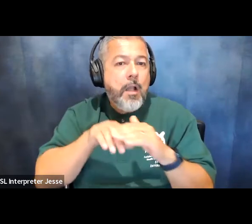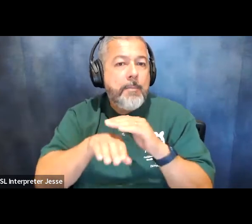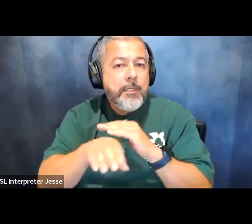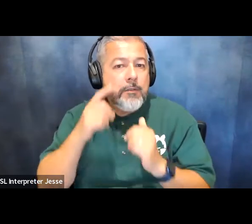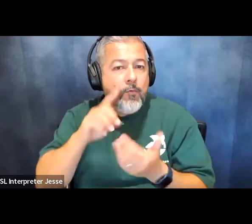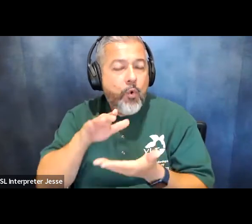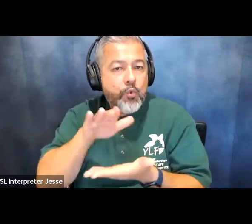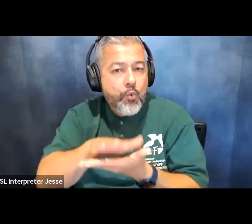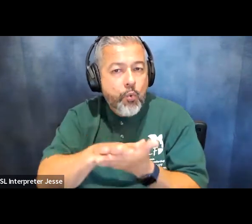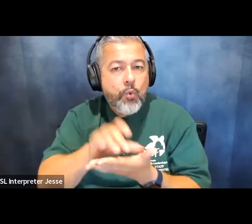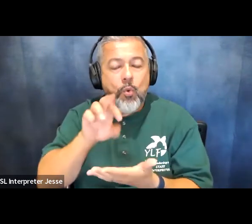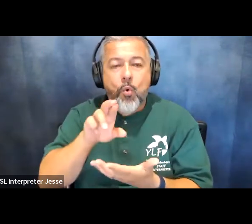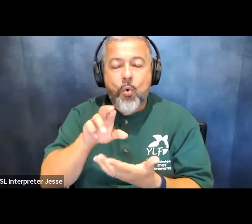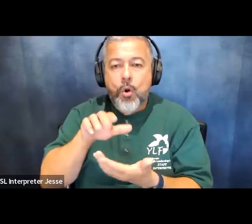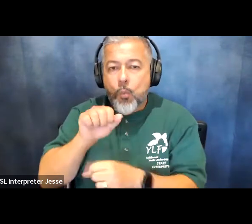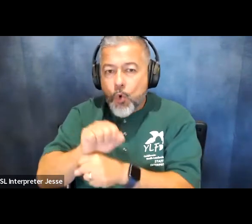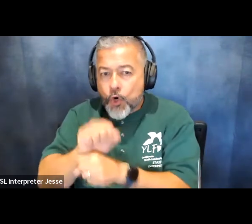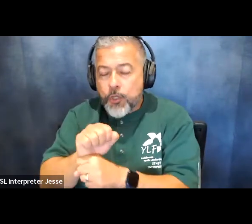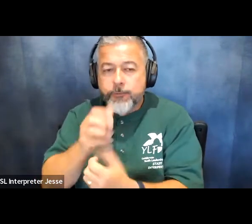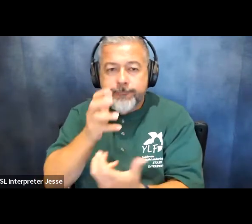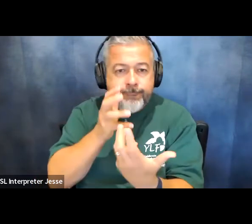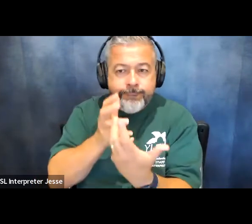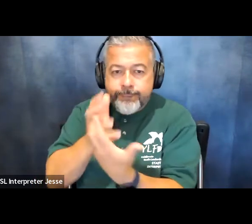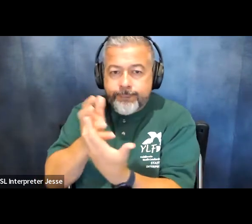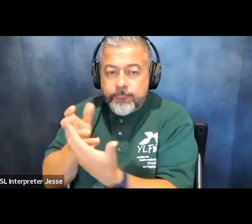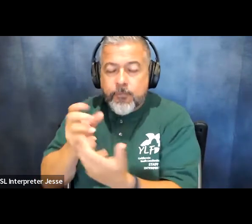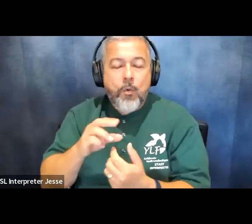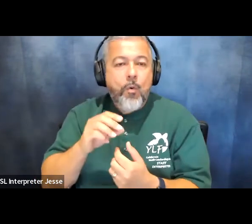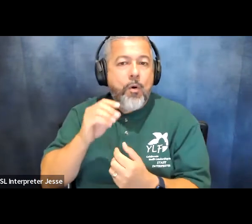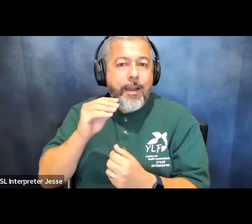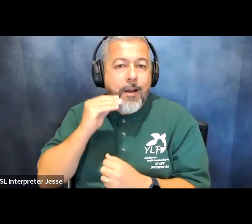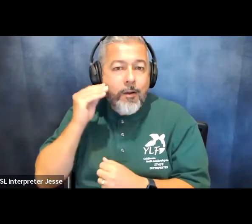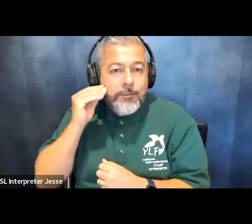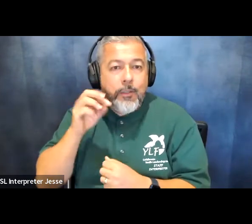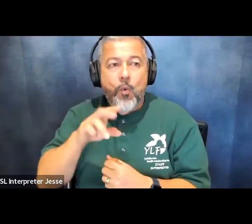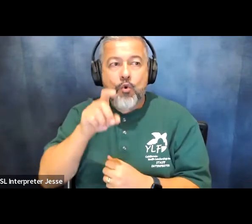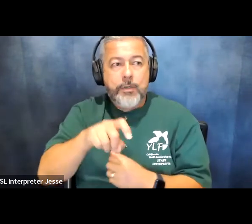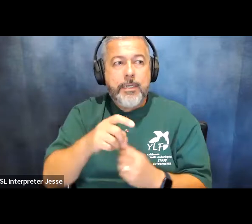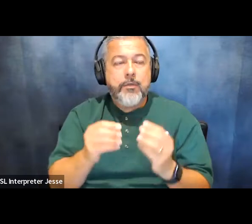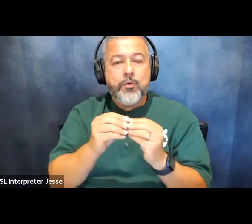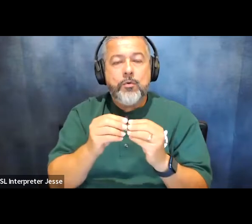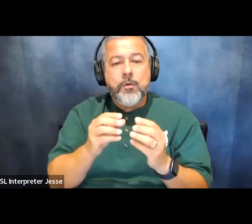or at work or for housing or if you need to enforce your existing accommodations you should